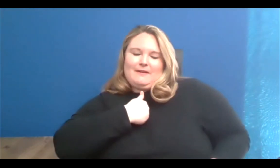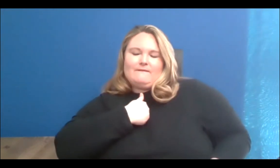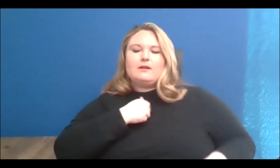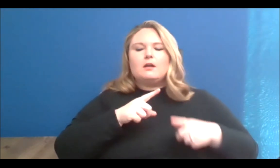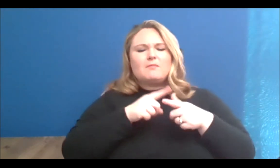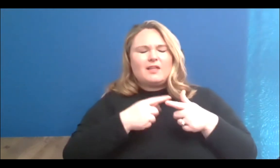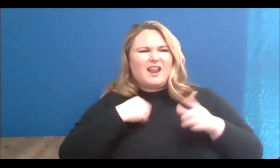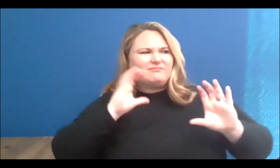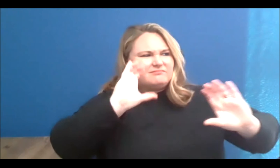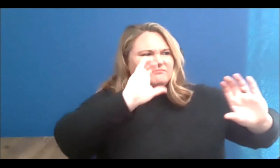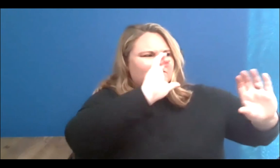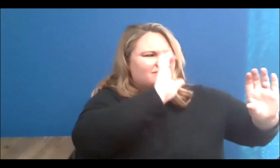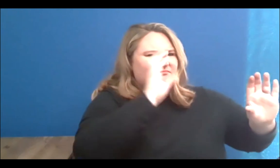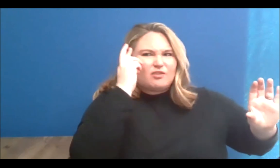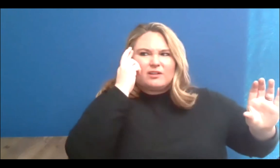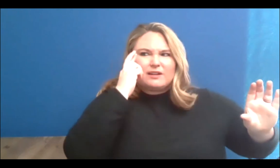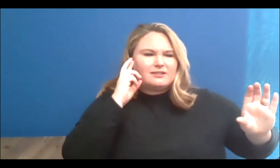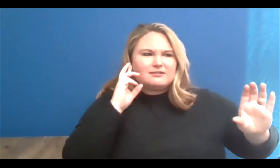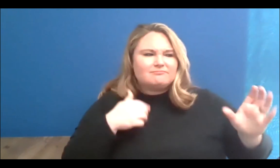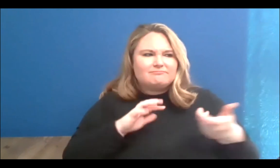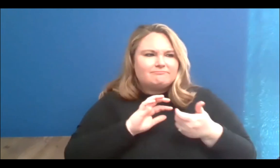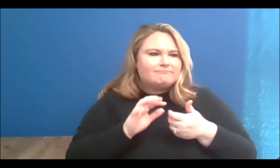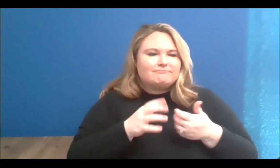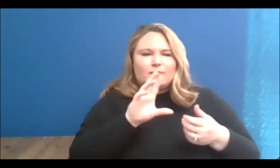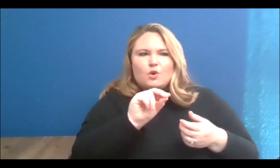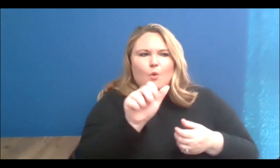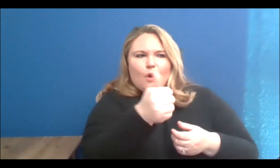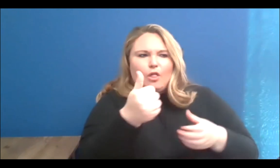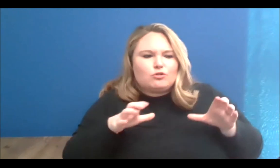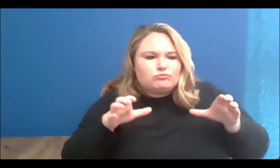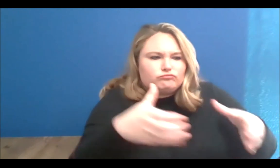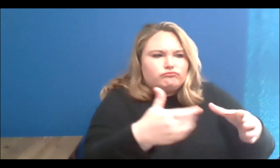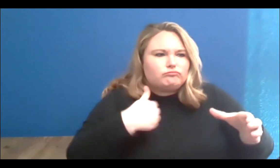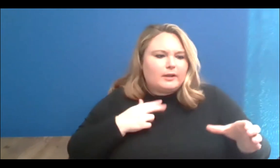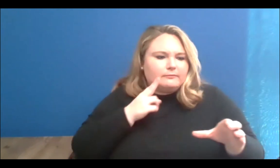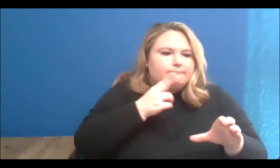I can connect with, I knew that I had to work in a way that actively addressed